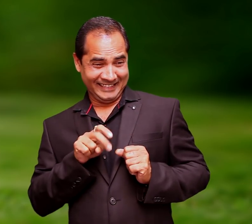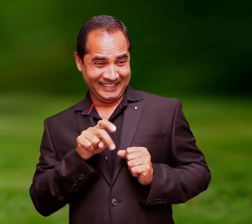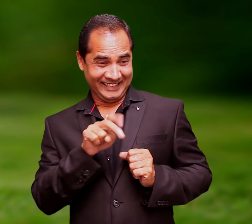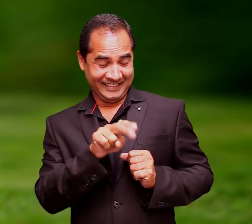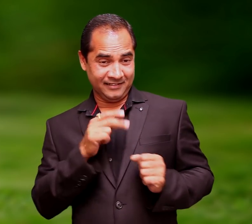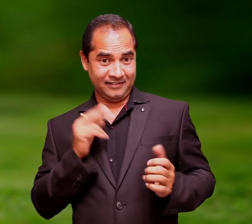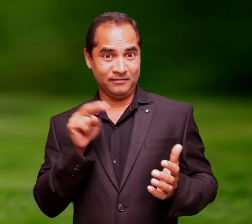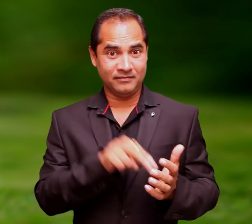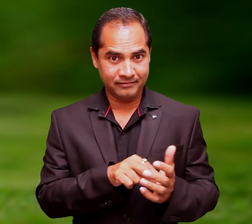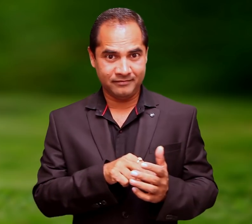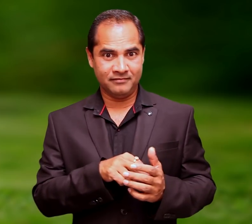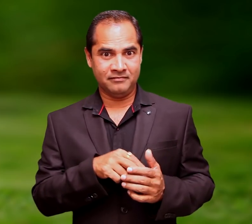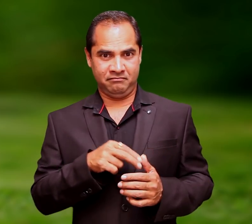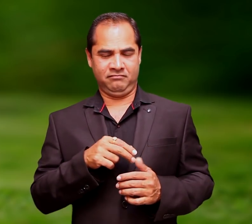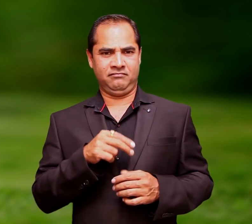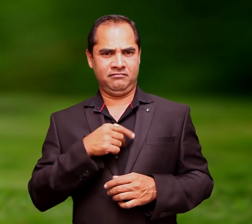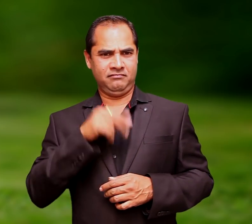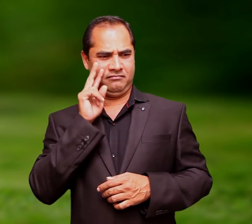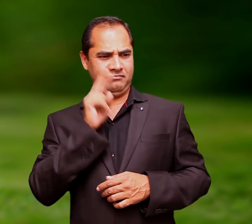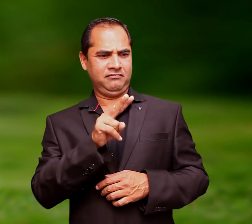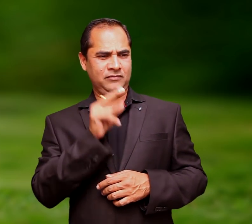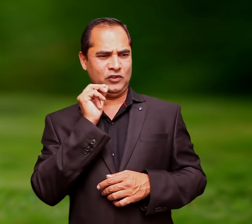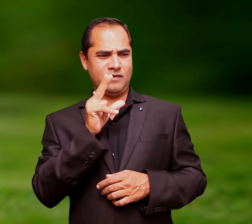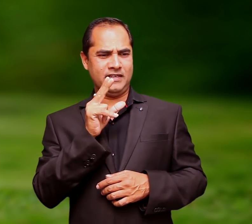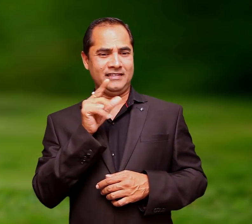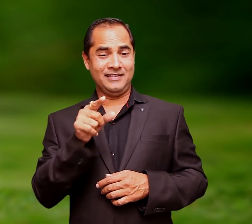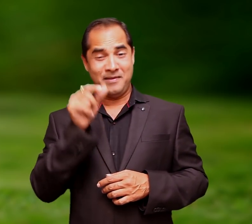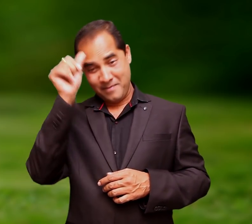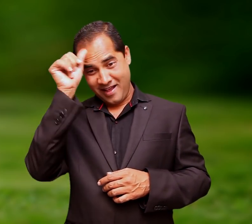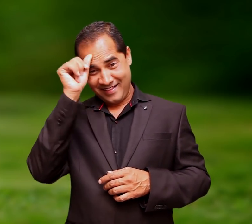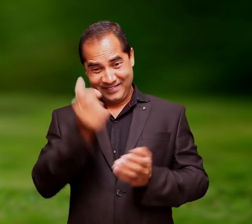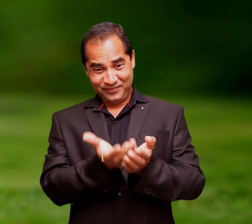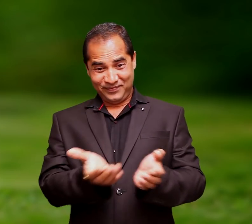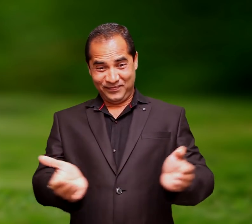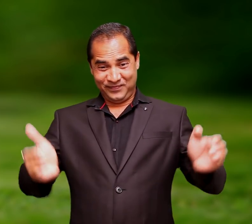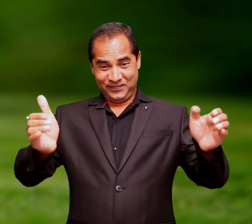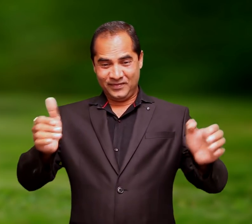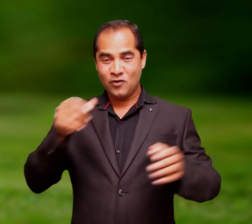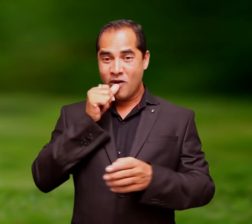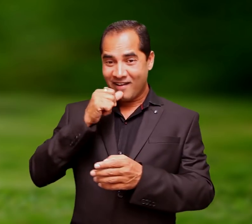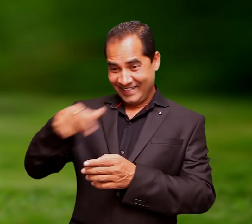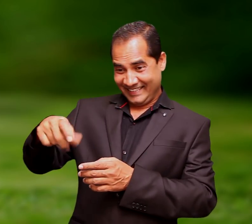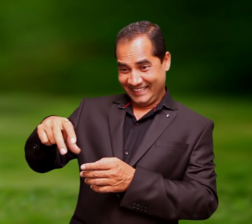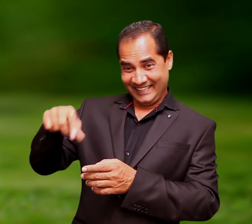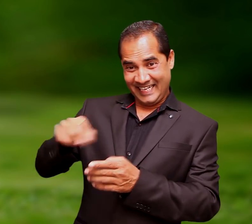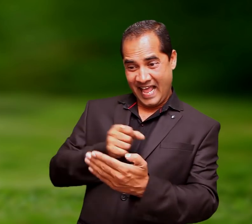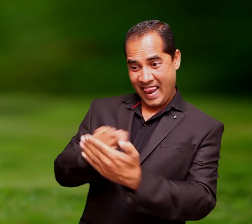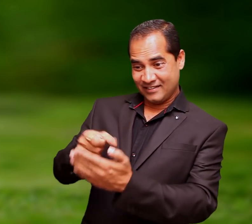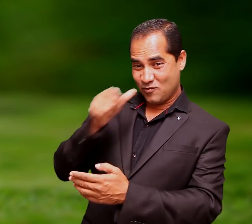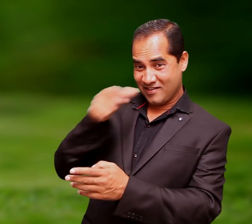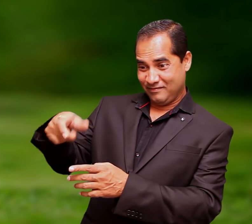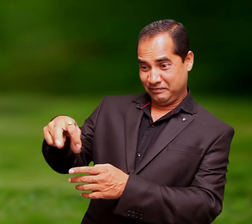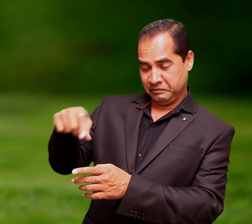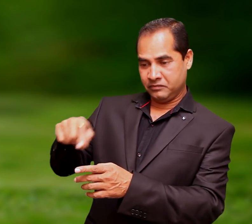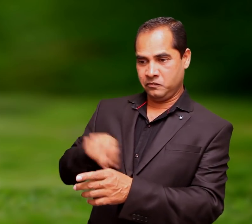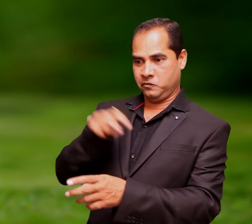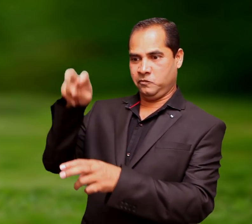time, I got there, he was up on the end of the bathtub and fumbling at the taps